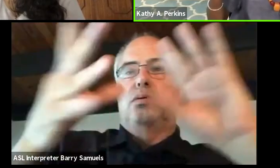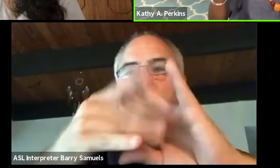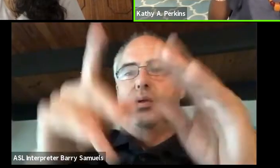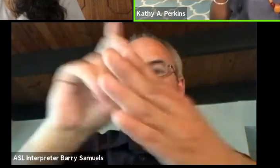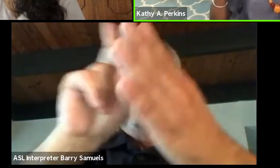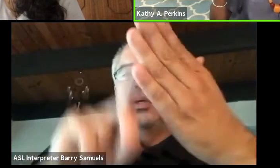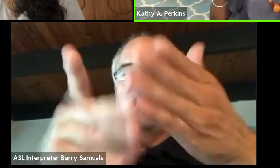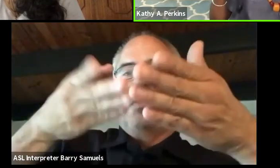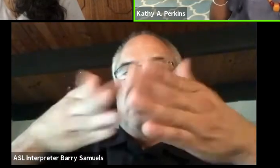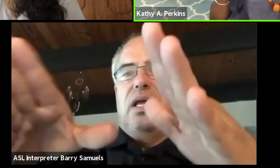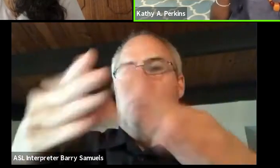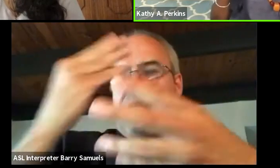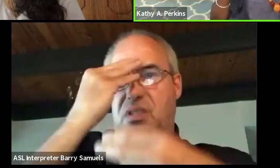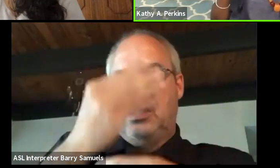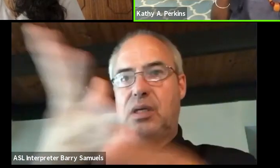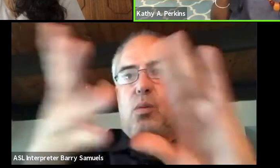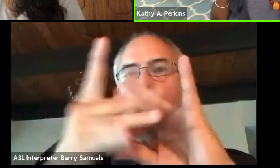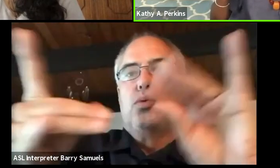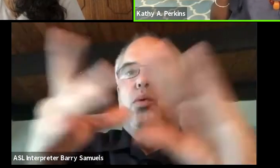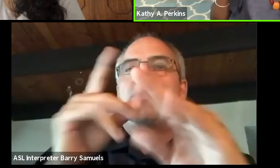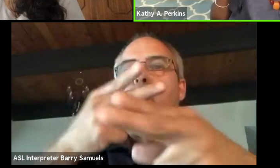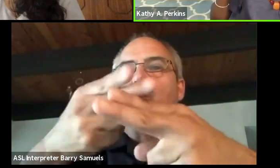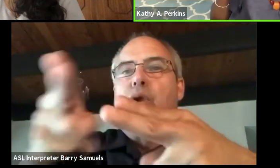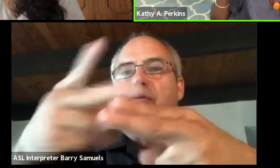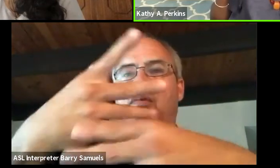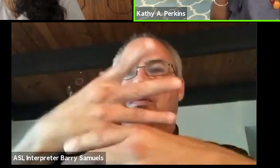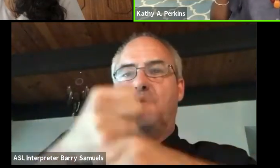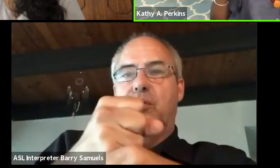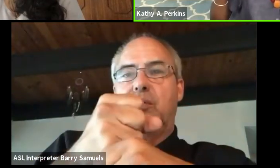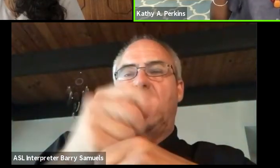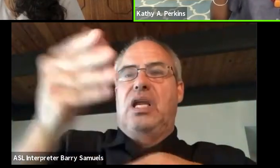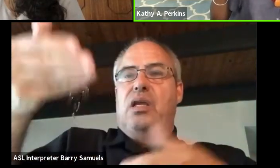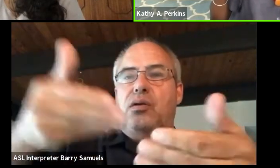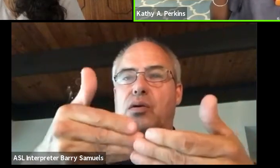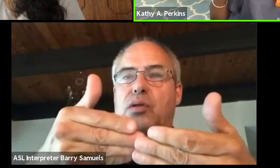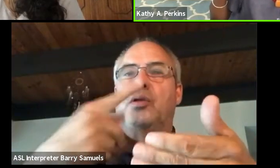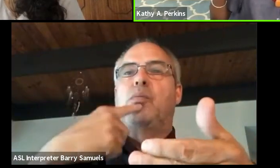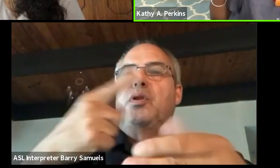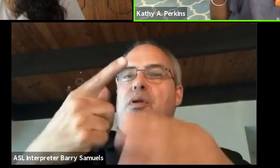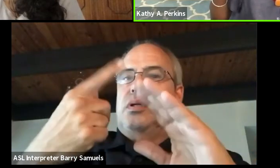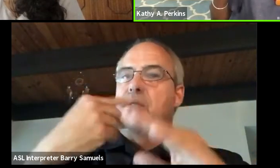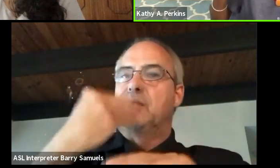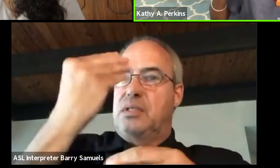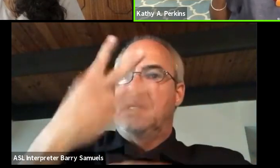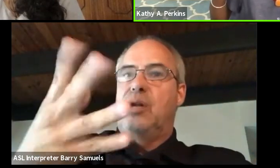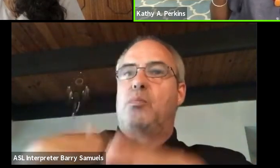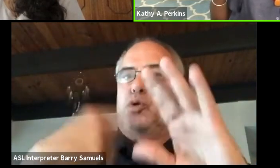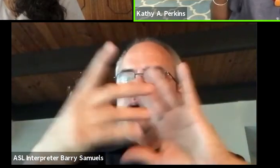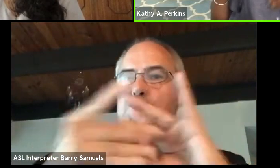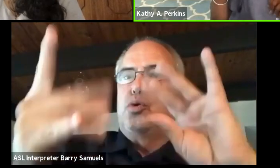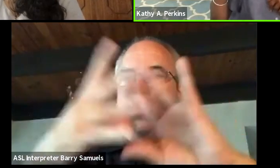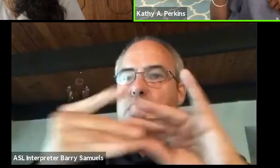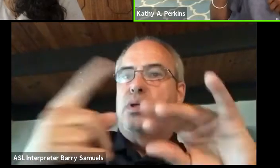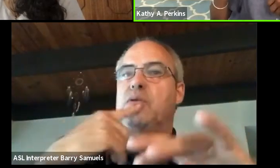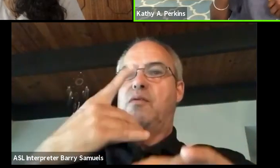I give a brief introduction but I let each person tell their story. So I said, are you comfortable with an outside of coming in,